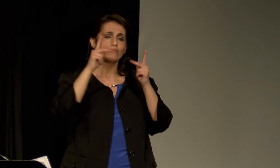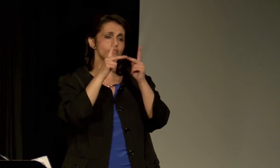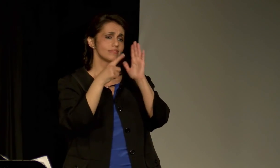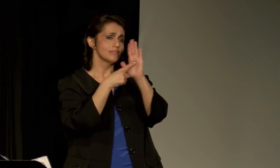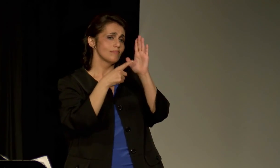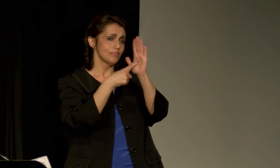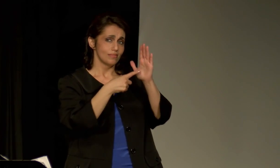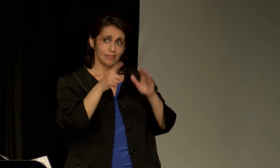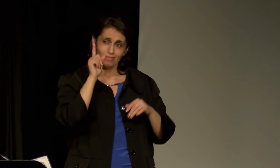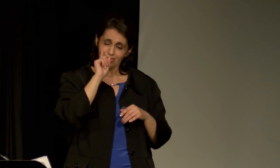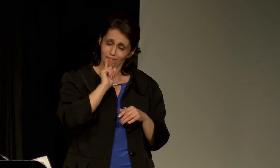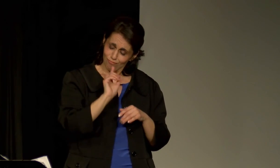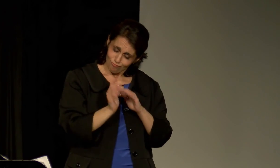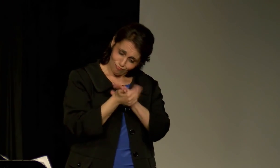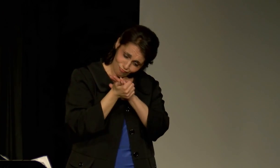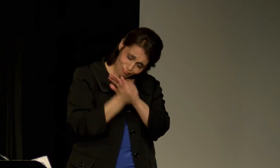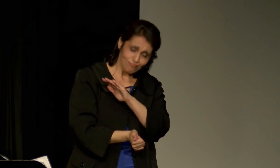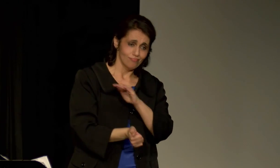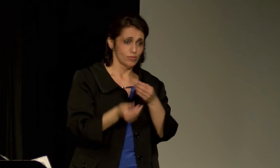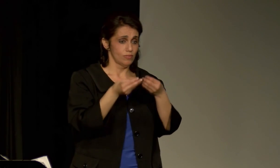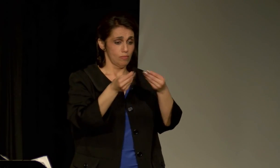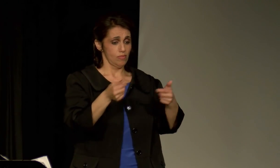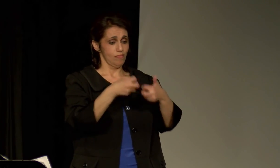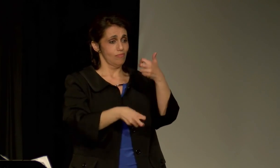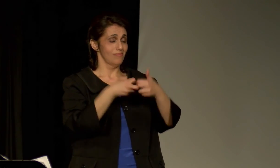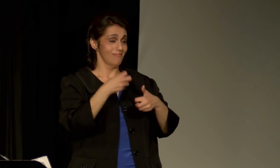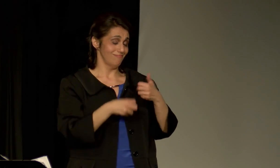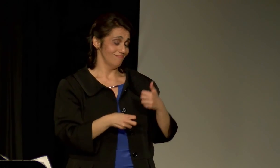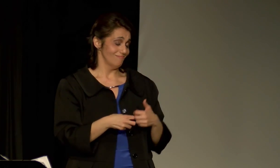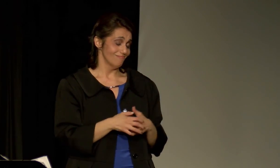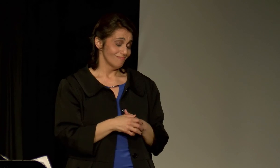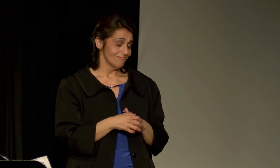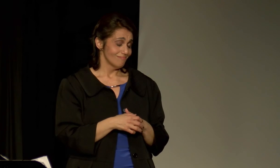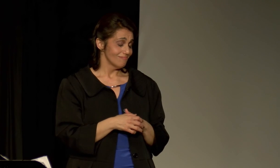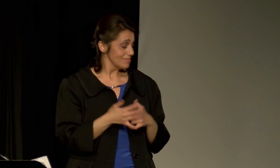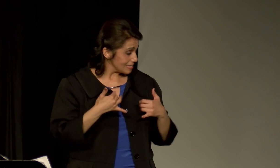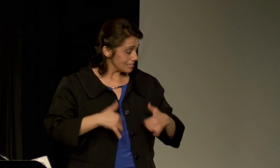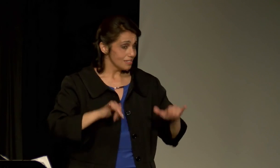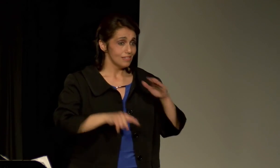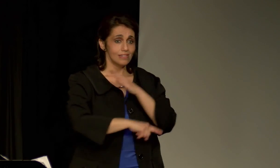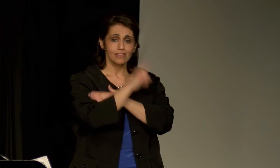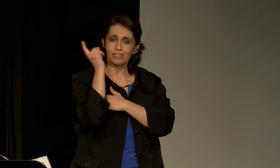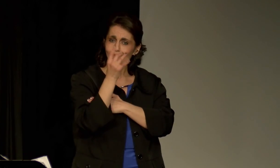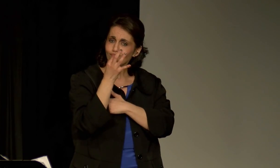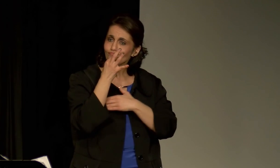The Deaf President Now Movement is a great example of how deaf people solved a problem,